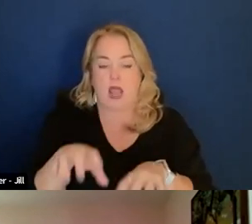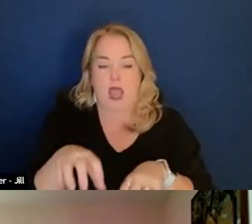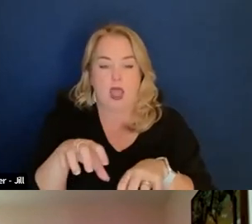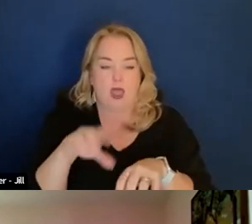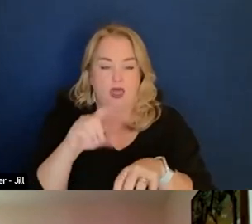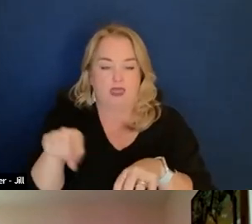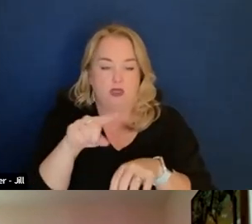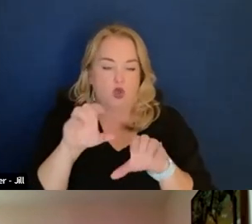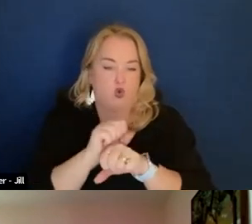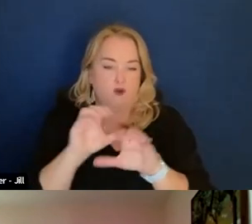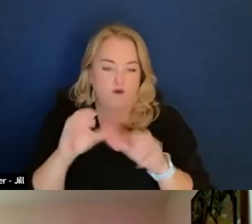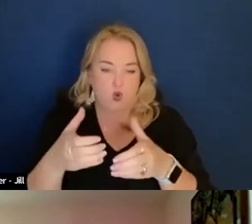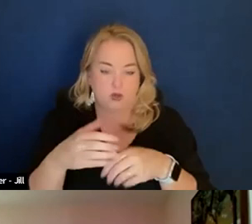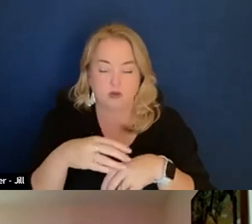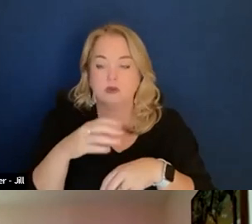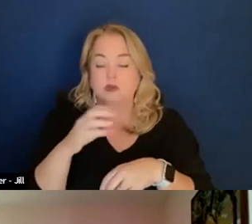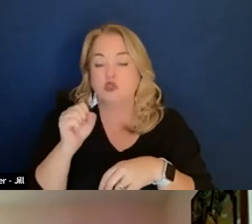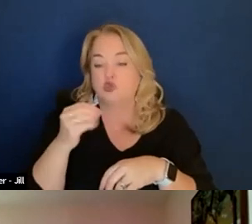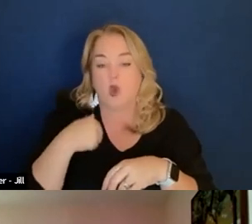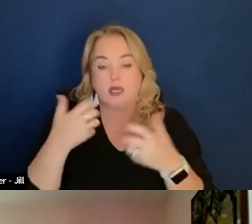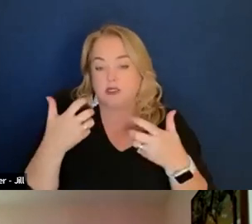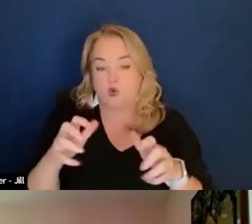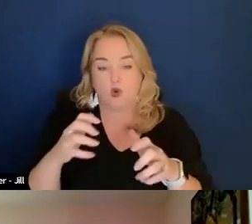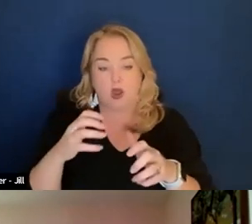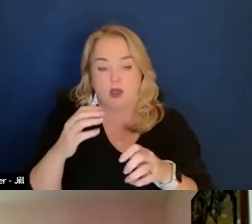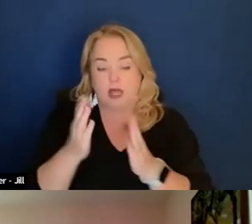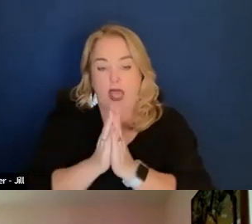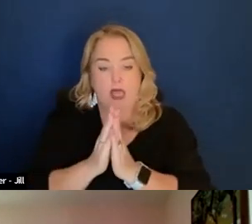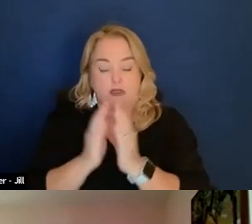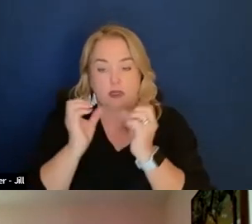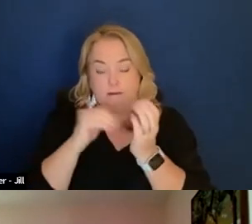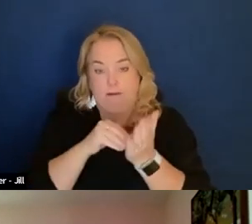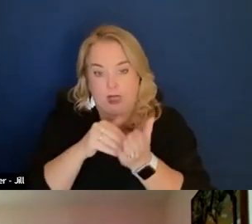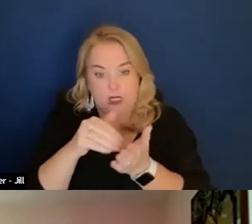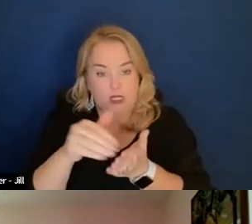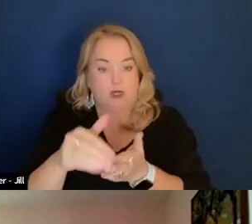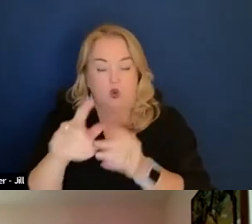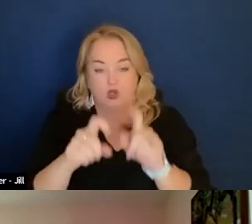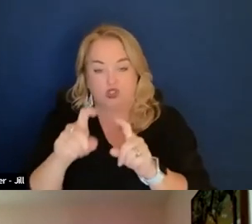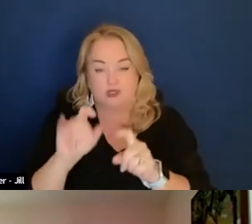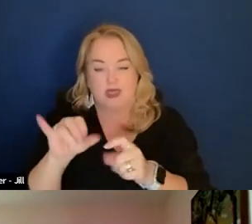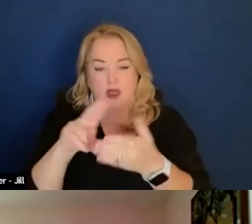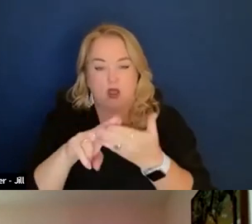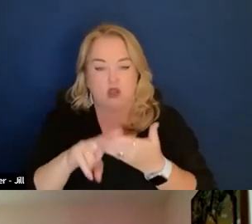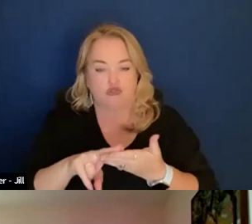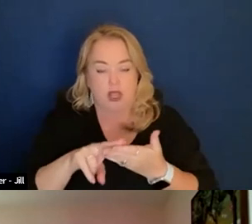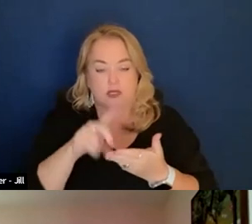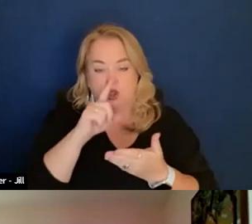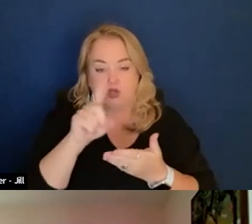I didn't want to ask my user a million questions. The contract documents are supposed to be able to speak for themselves.